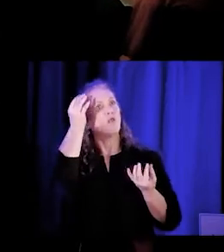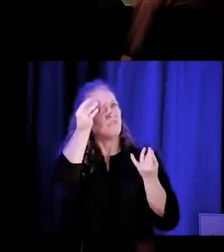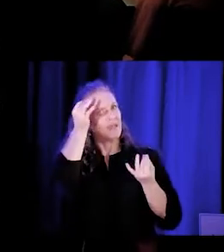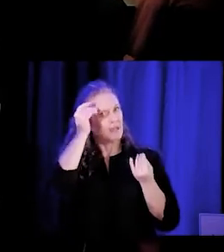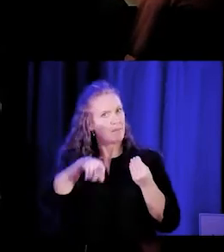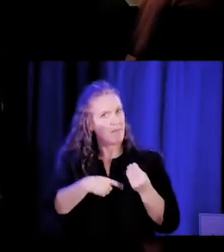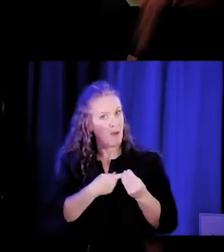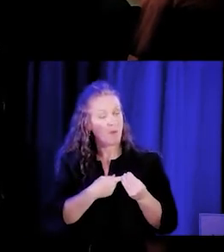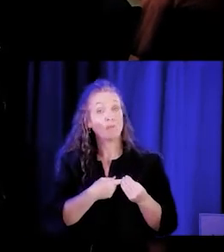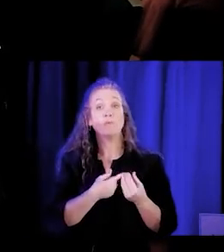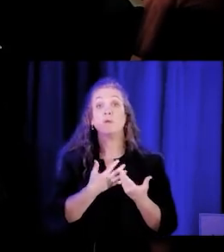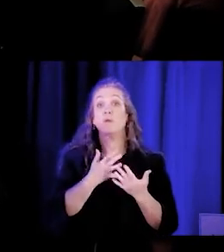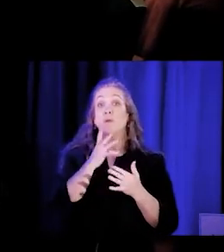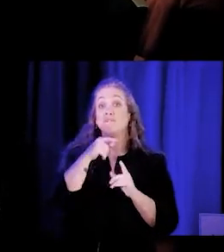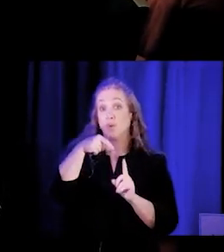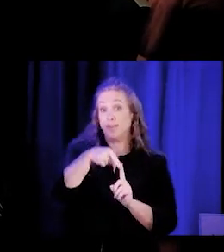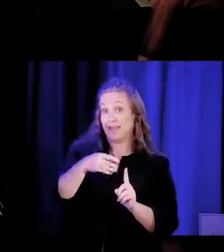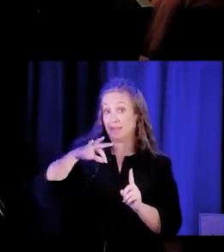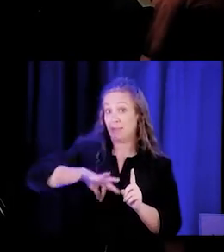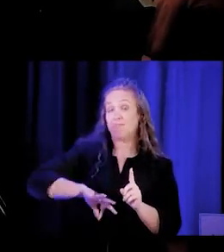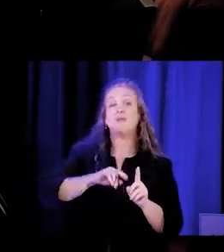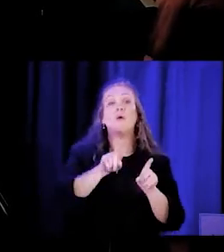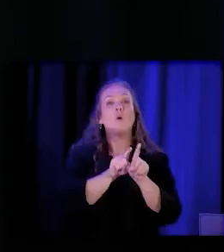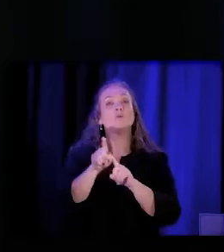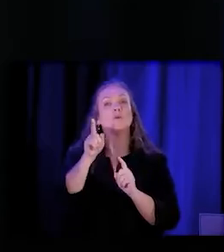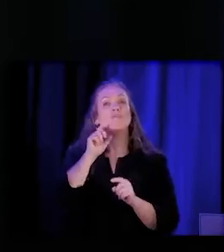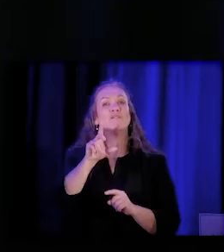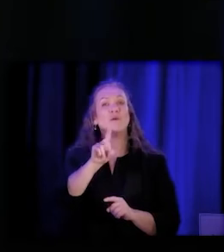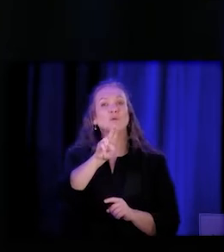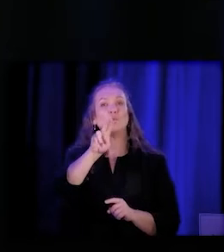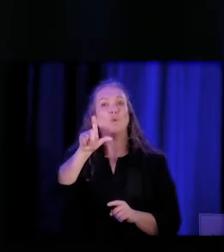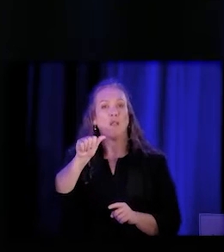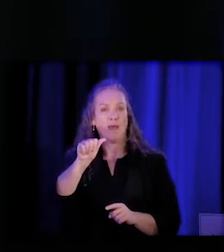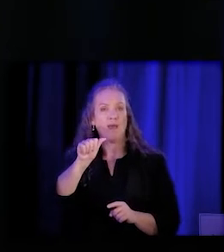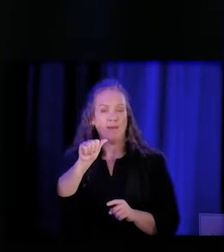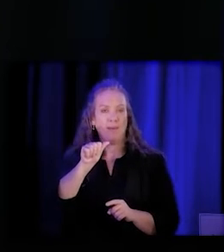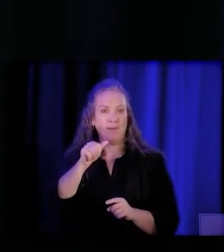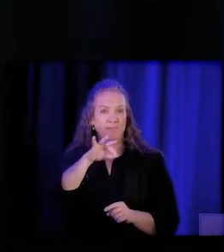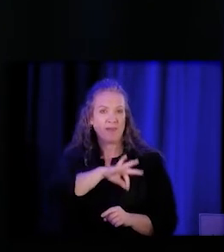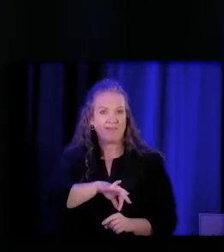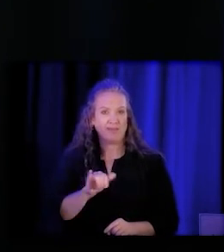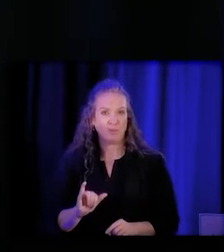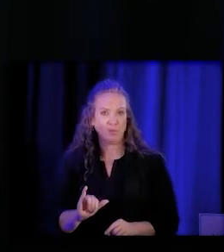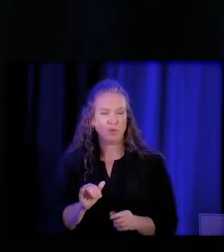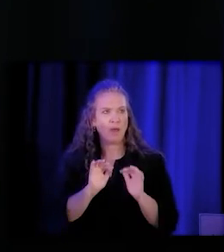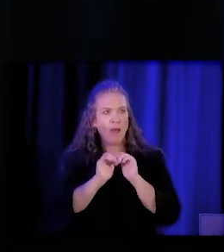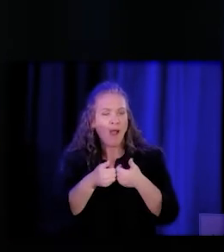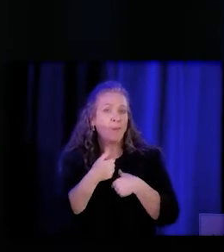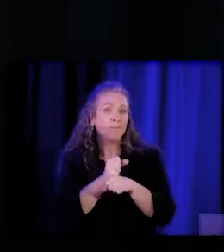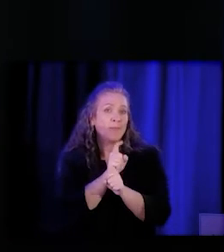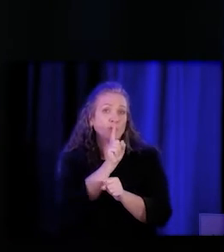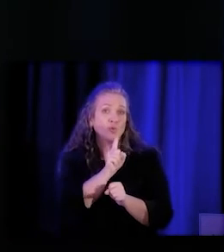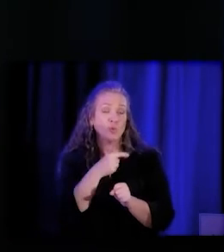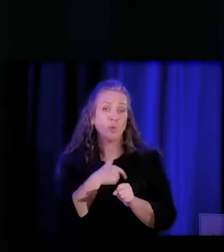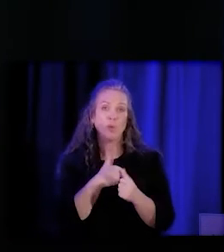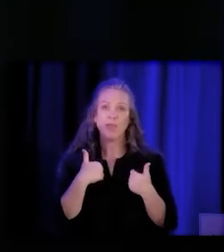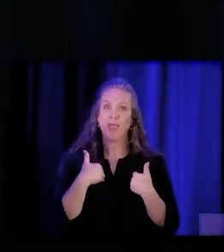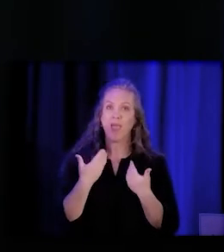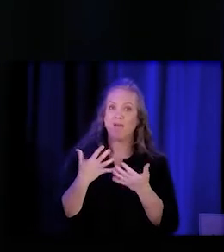and not only for this benefit, but for the dual benefit, how are we looking at making sure that we have providers that are culturally congruent